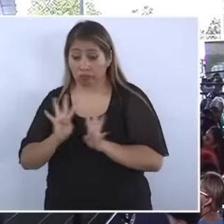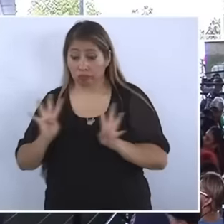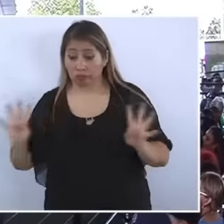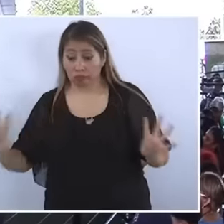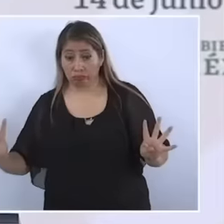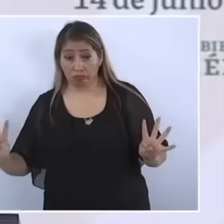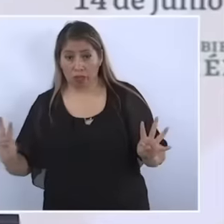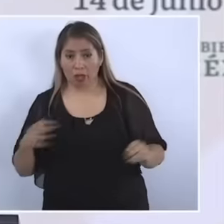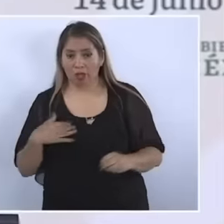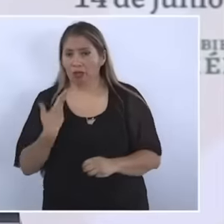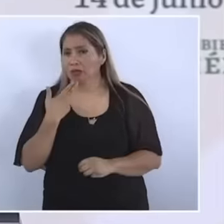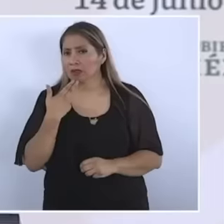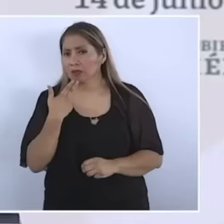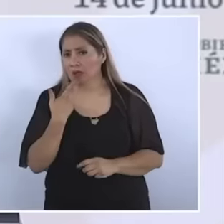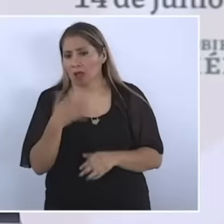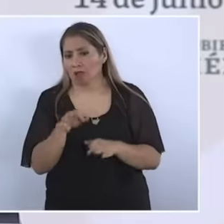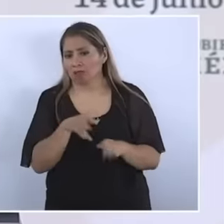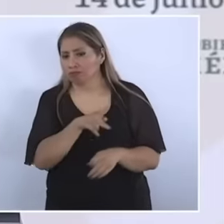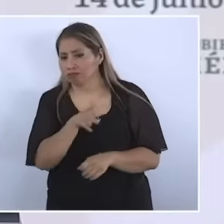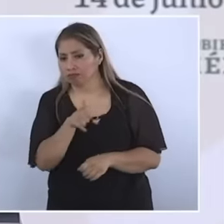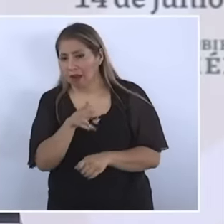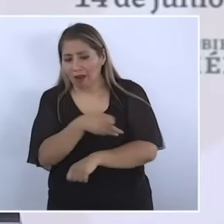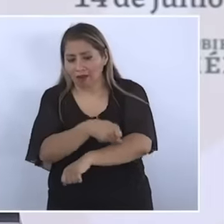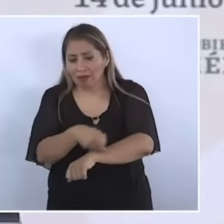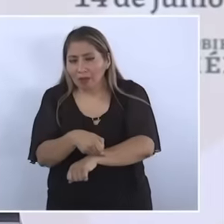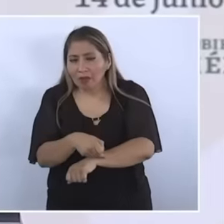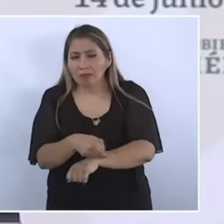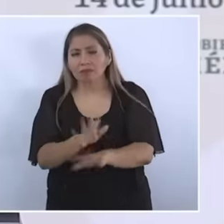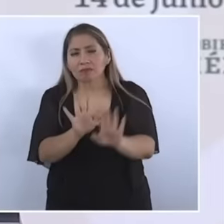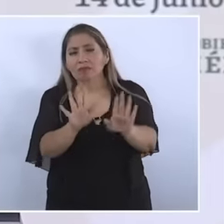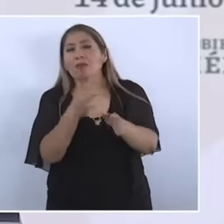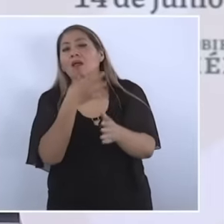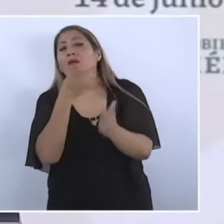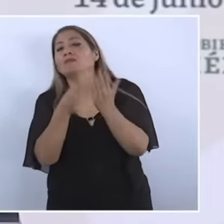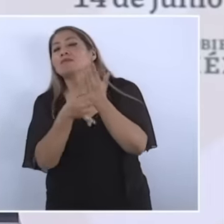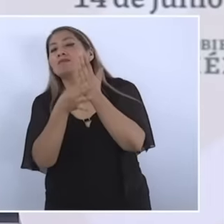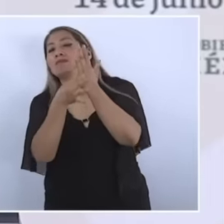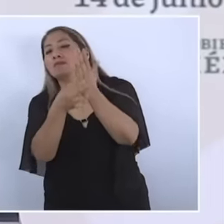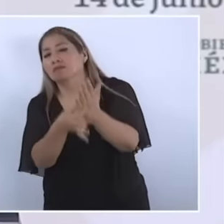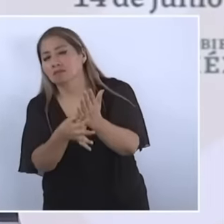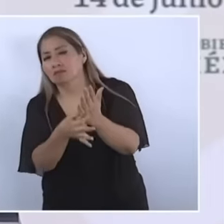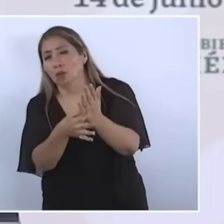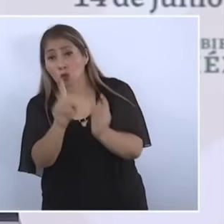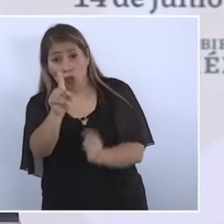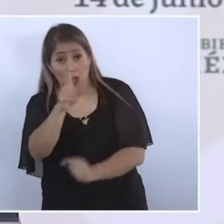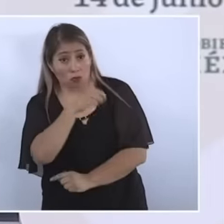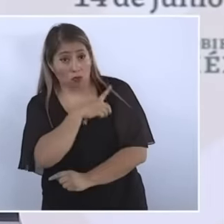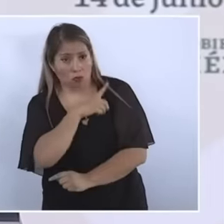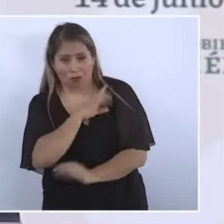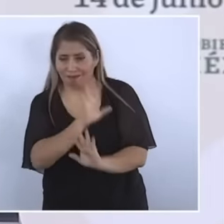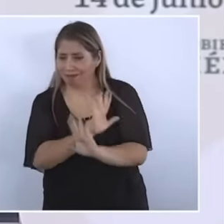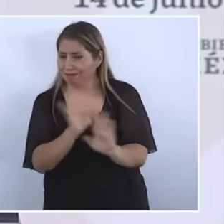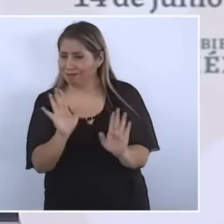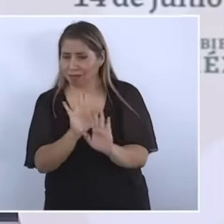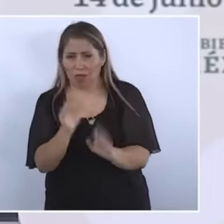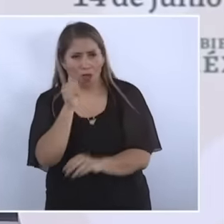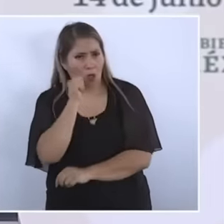serving the people, telling families that they have not been alone and that they will not be alone. Thank you very much